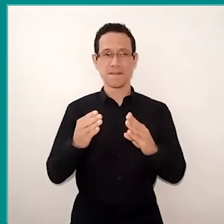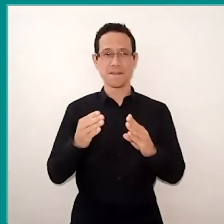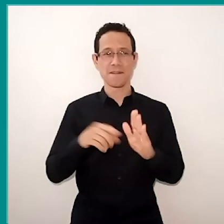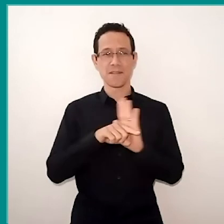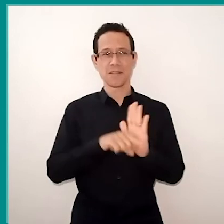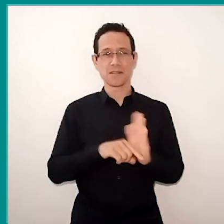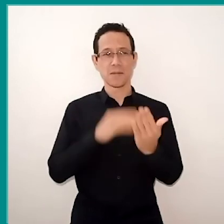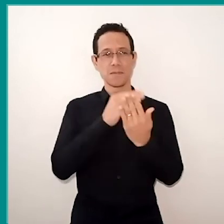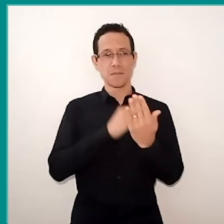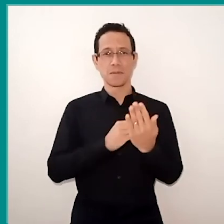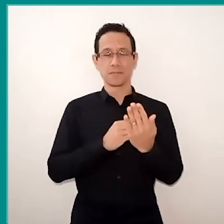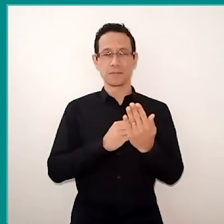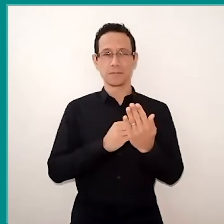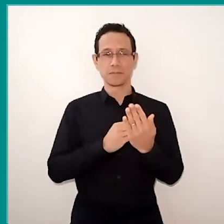He is the superintendent of Itaú Social